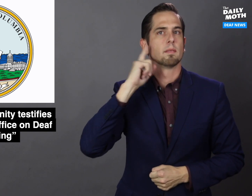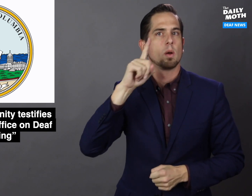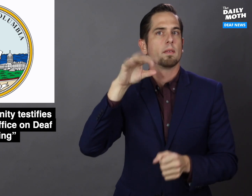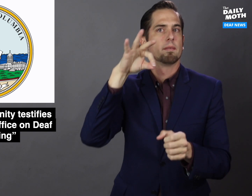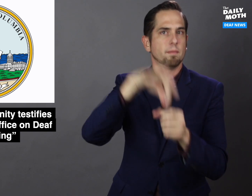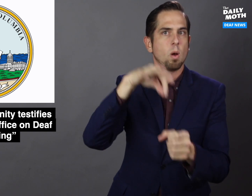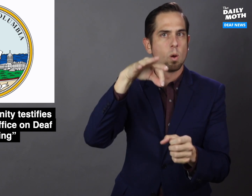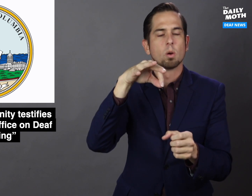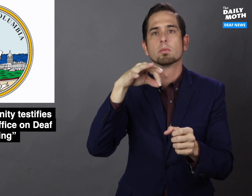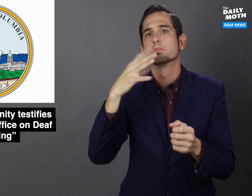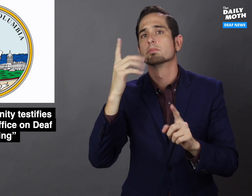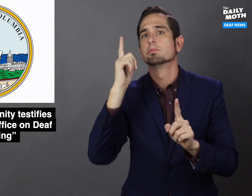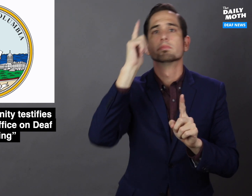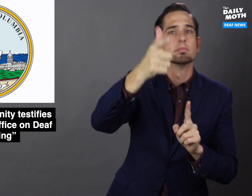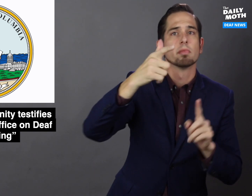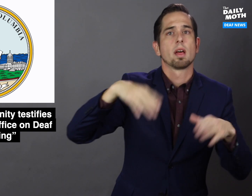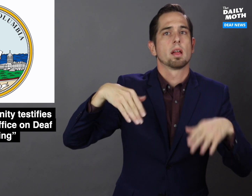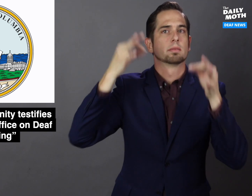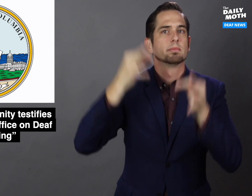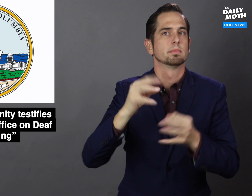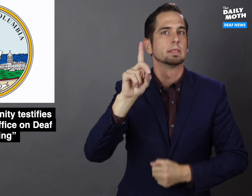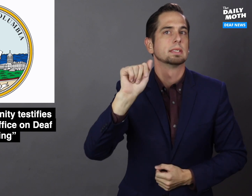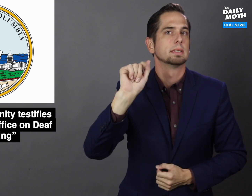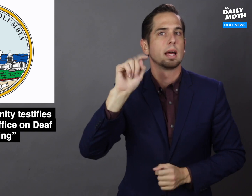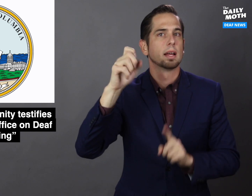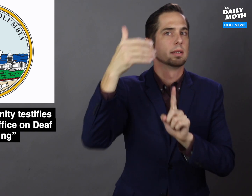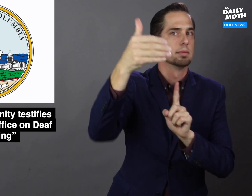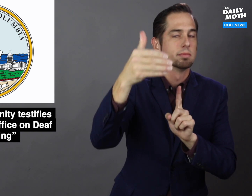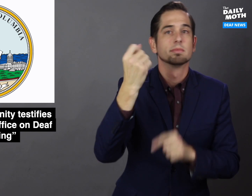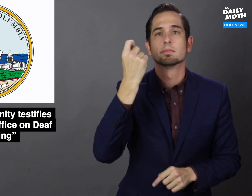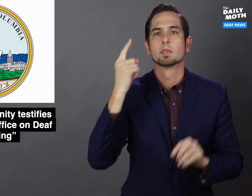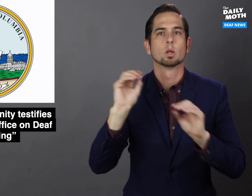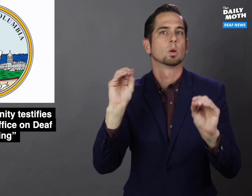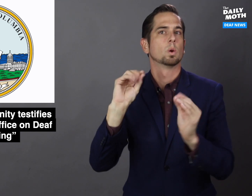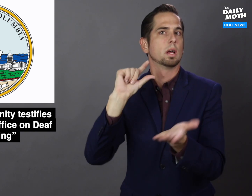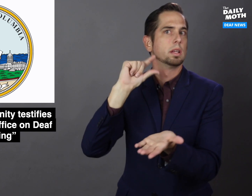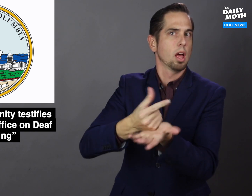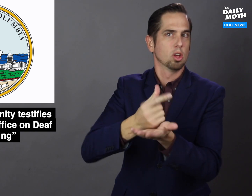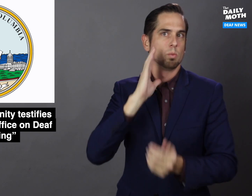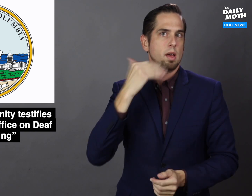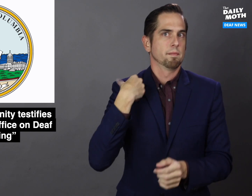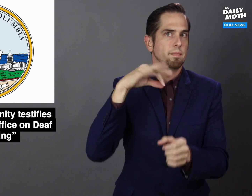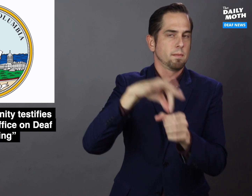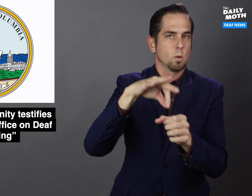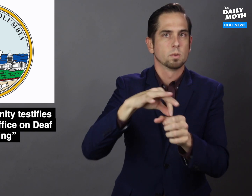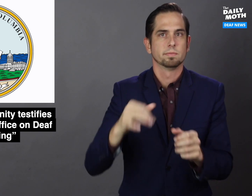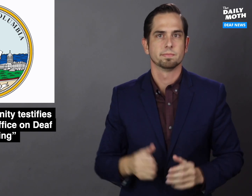for a vote in a to-be-determined date. There is no guarantee of a vote, though.